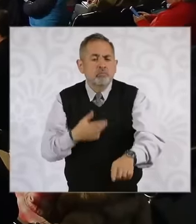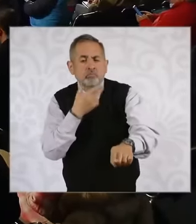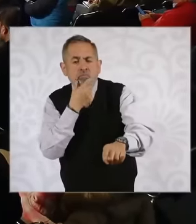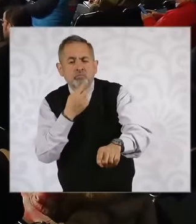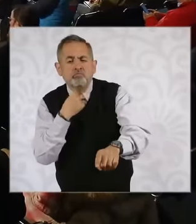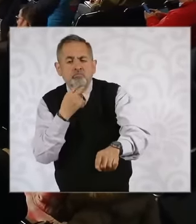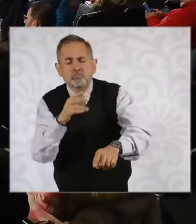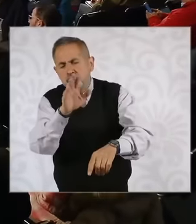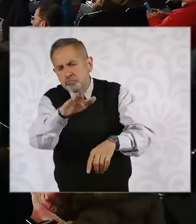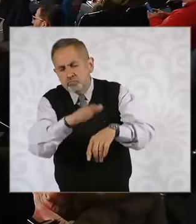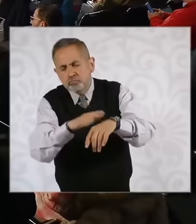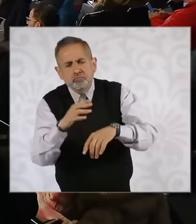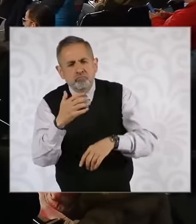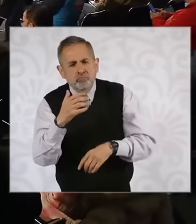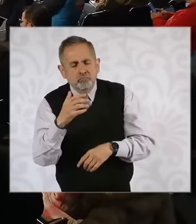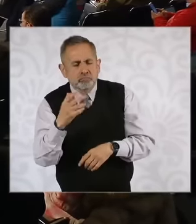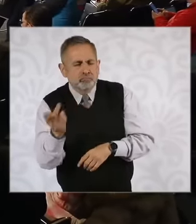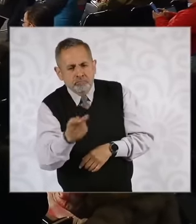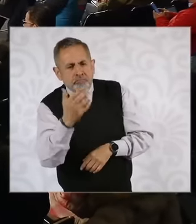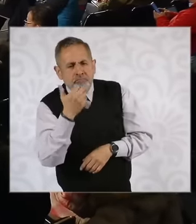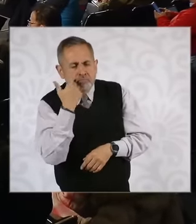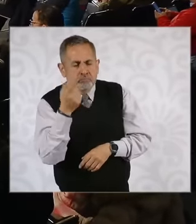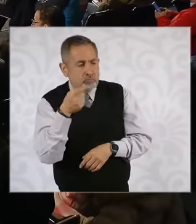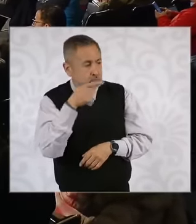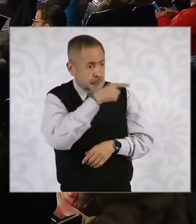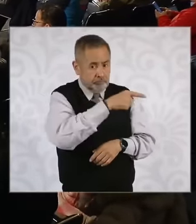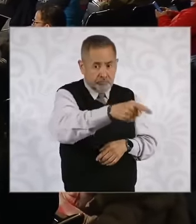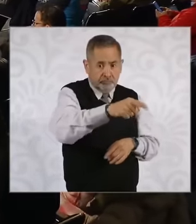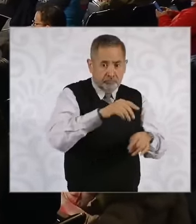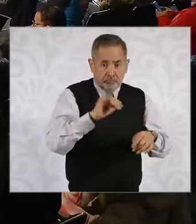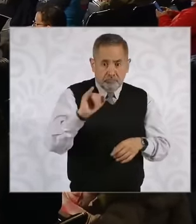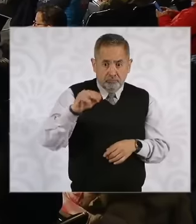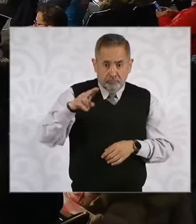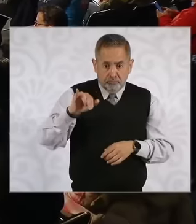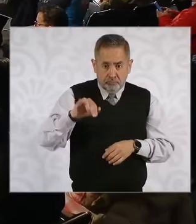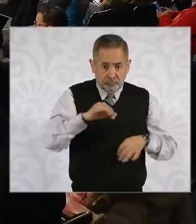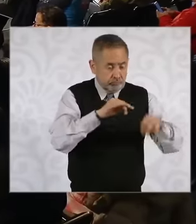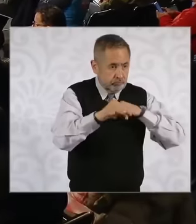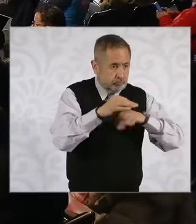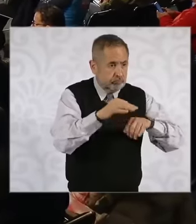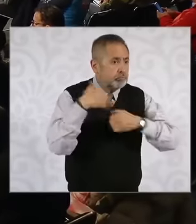these officials are now working in this current secretariat or would be new personnel